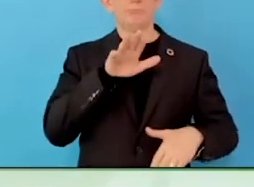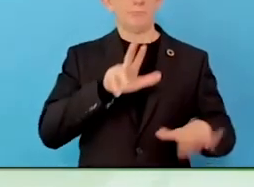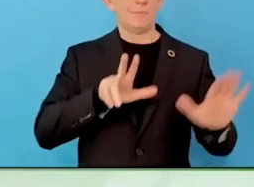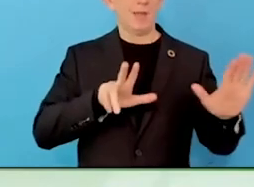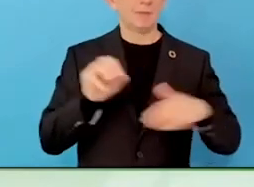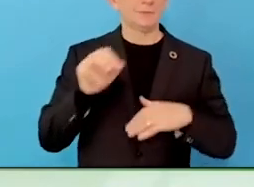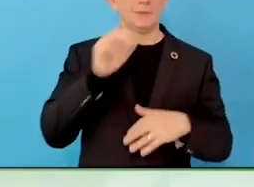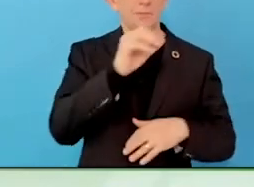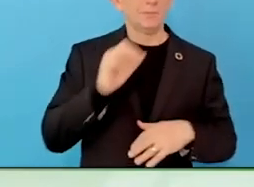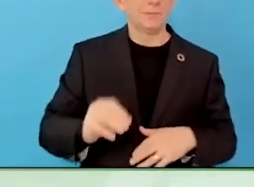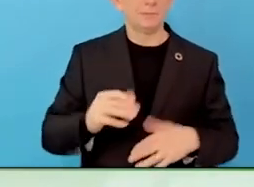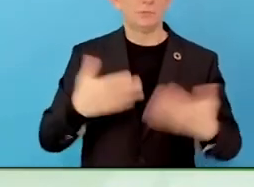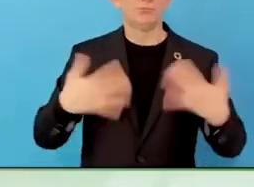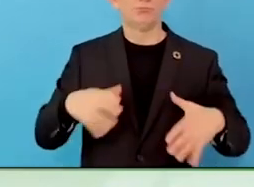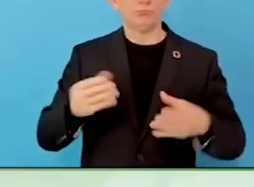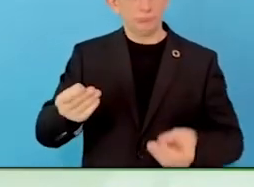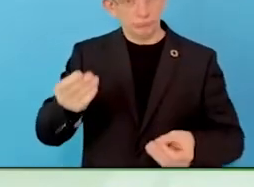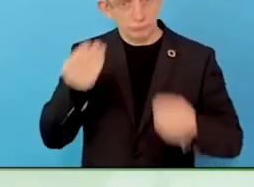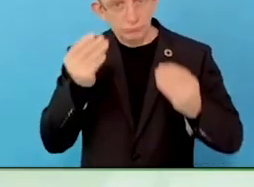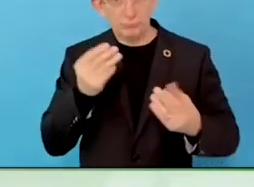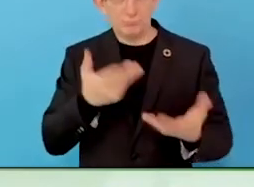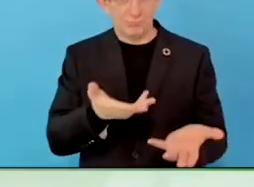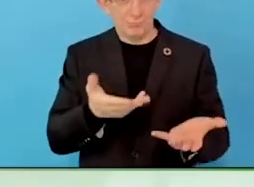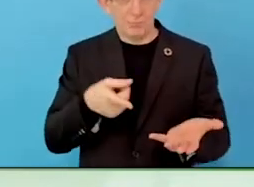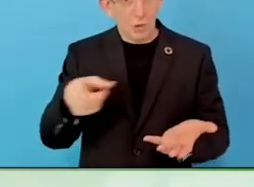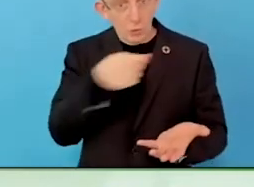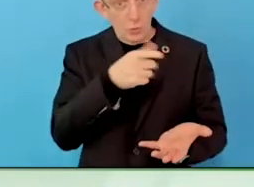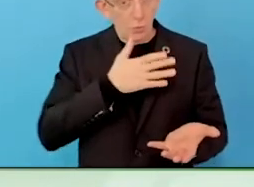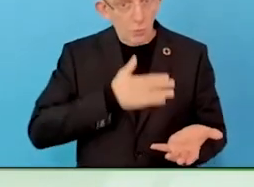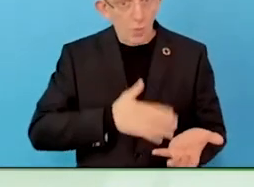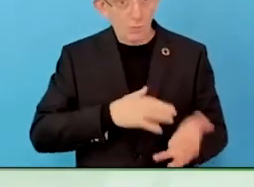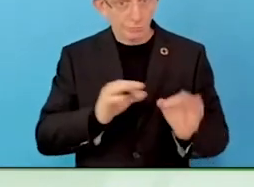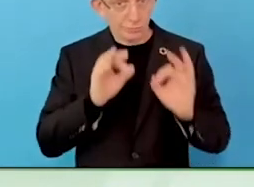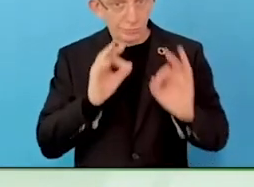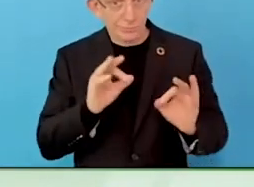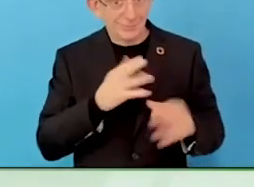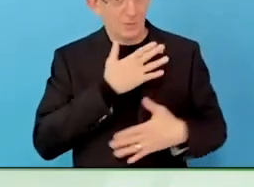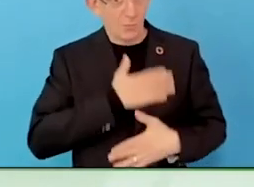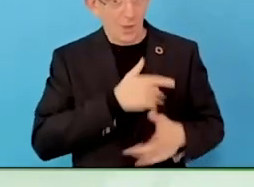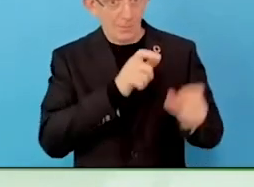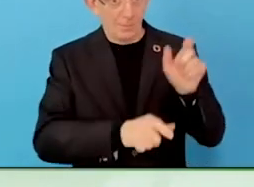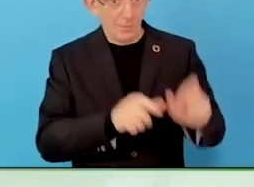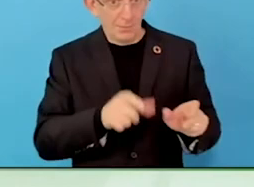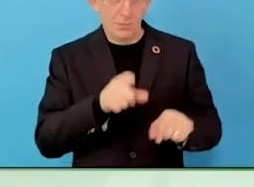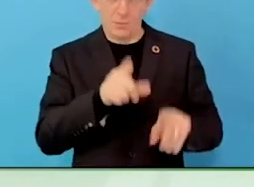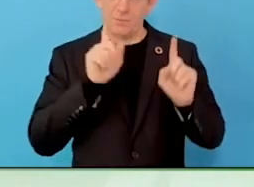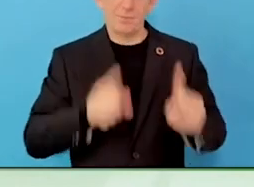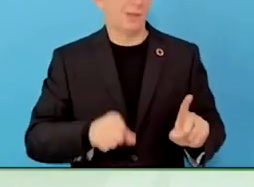skills needed to have a good interview, then this connection happens.